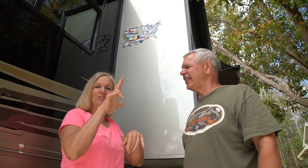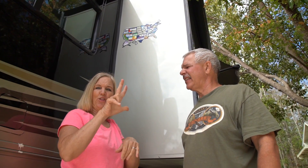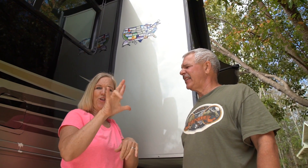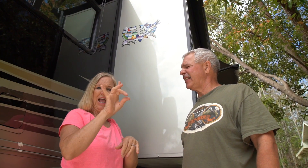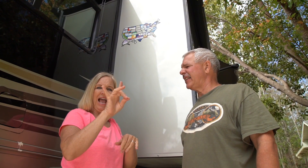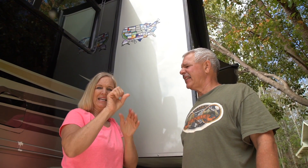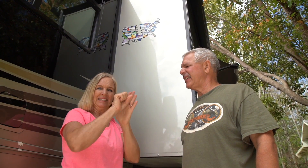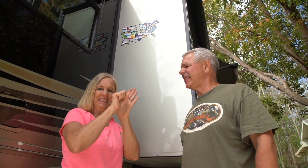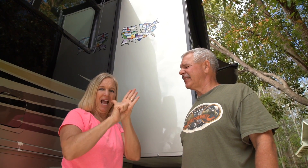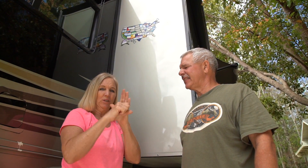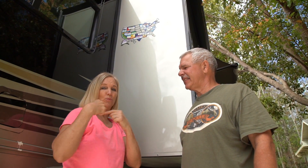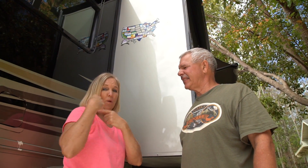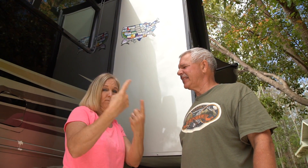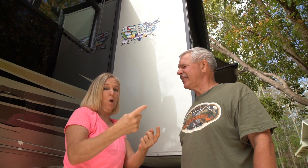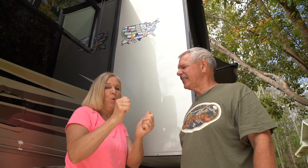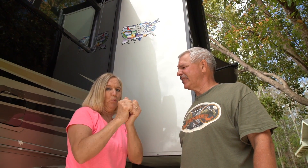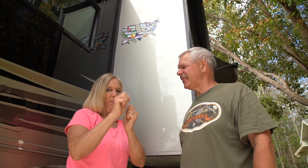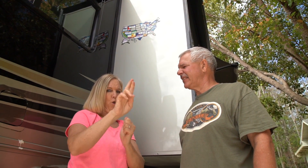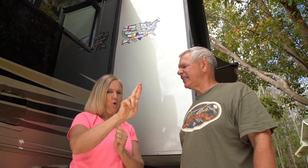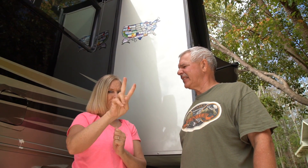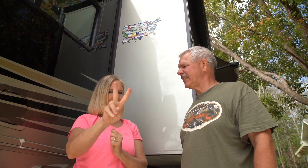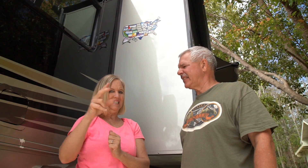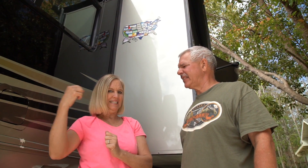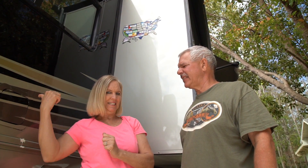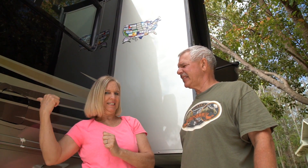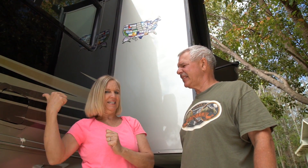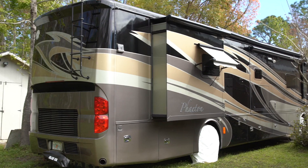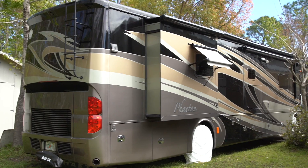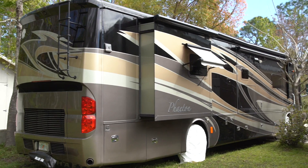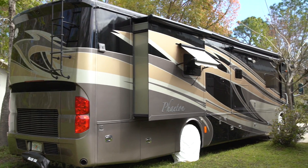We've been to 38 states so far with our RV.